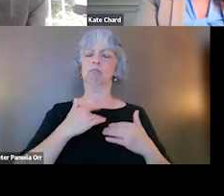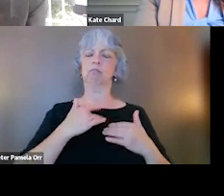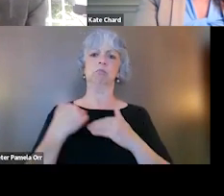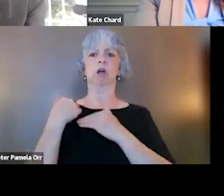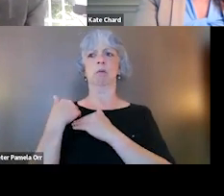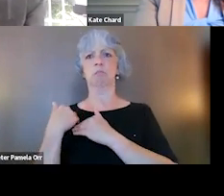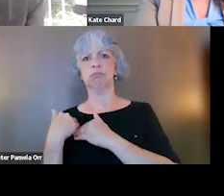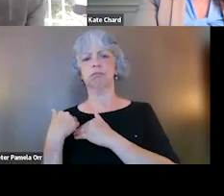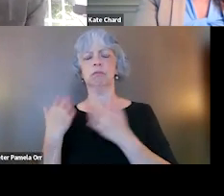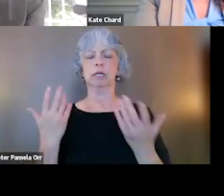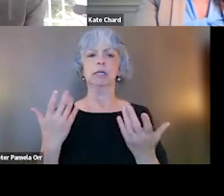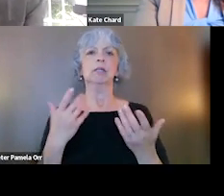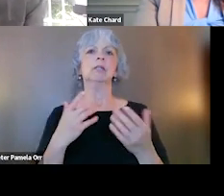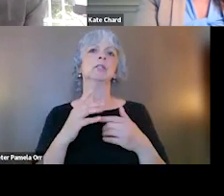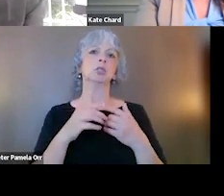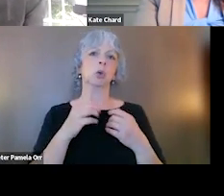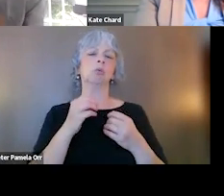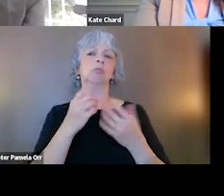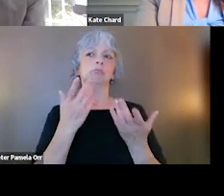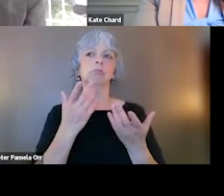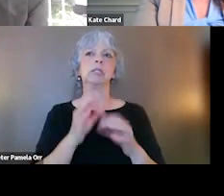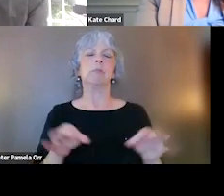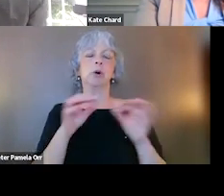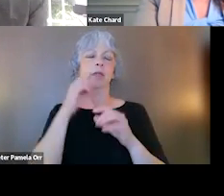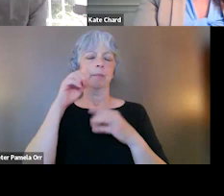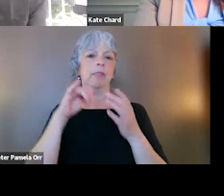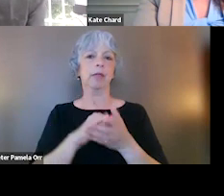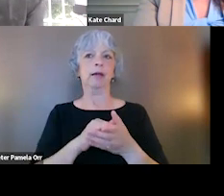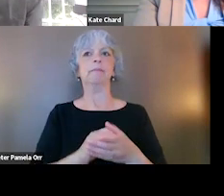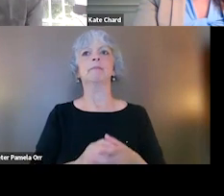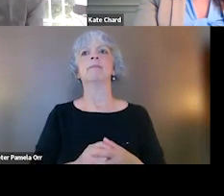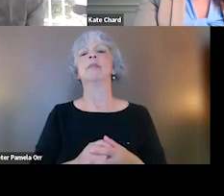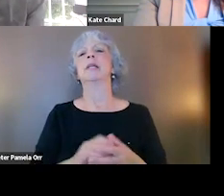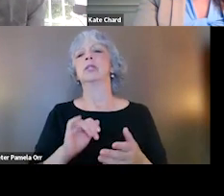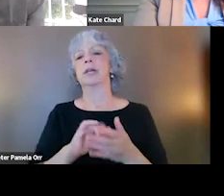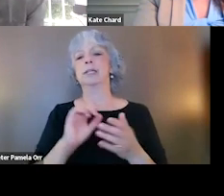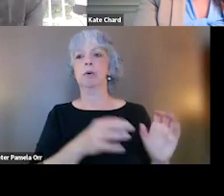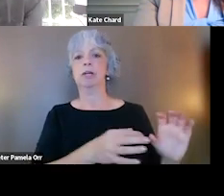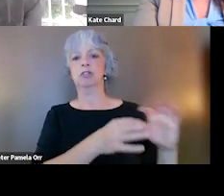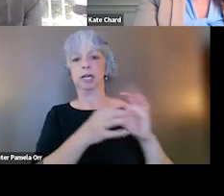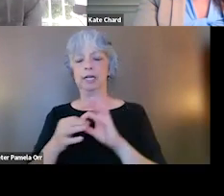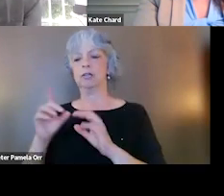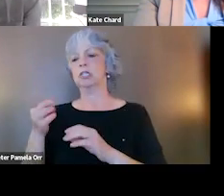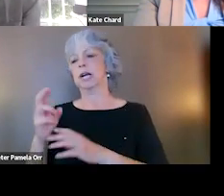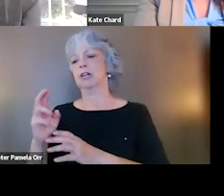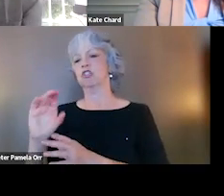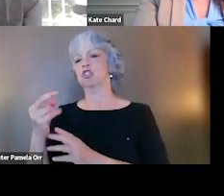about trauma-informed care in those settings. So that's just a little like you simulated for me, Dr. Chard, I appreciate that, and I'll come back to it throughout